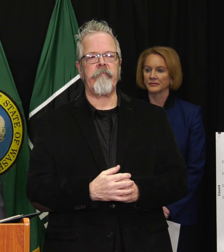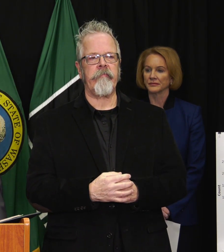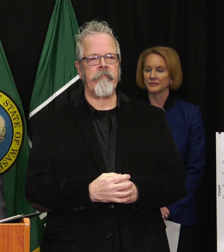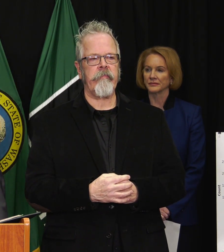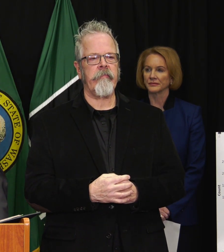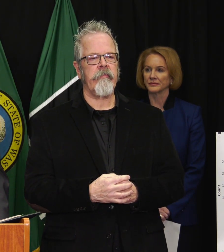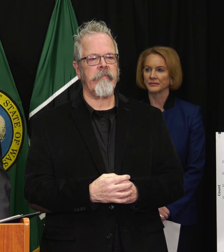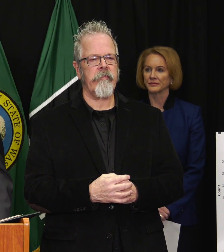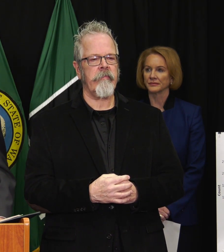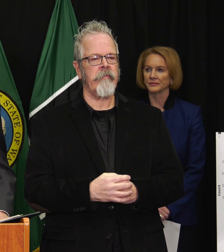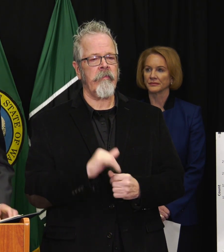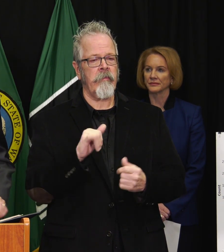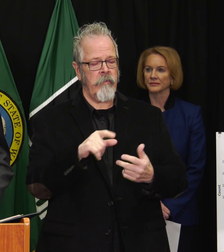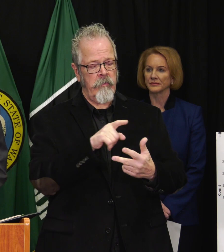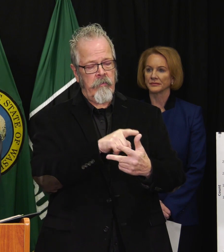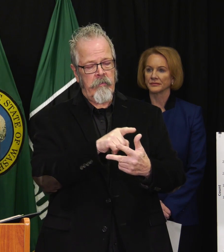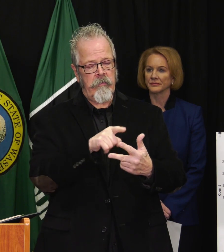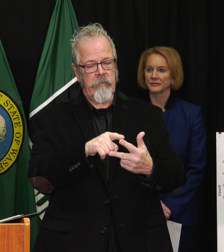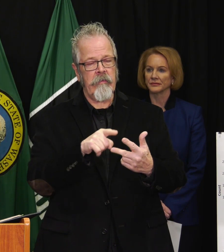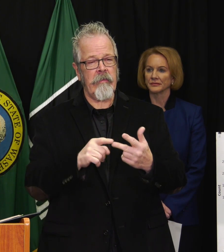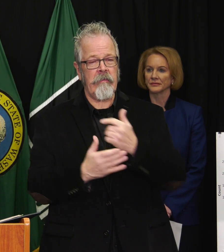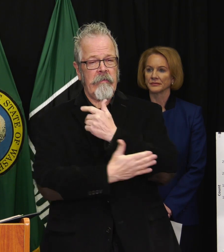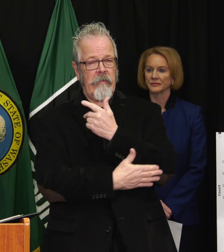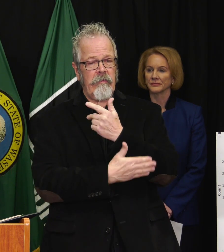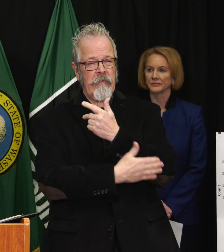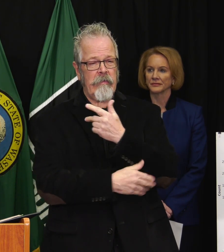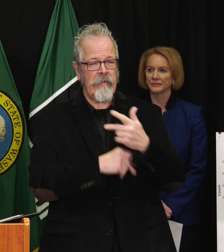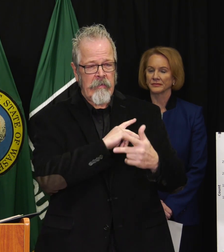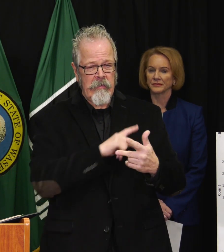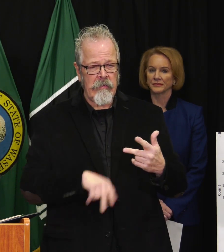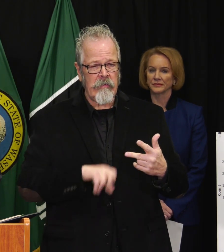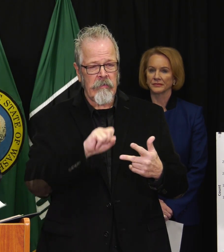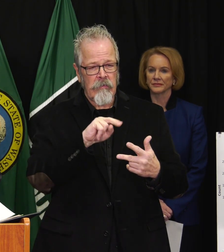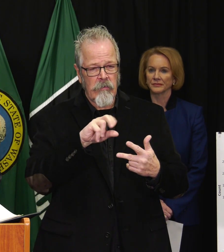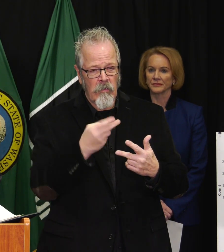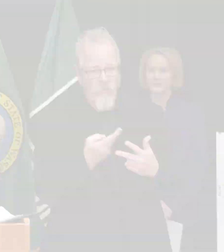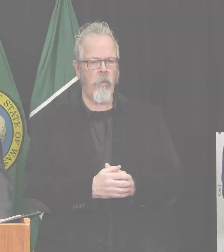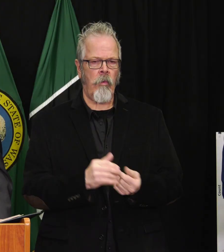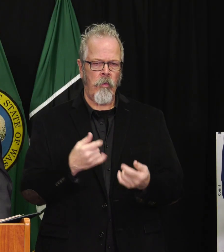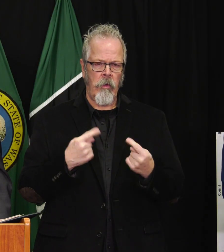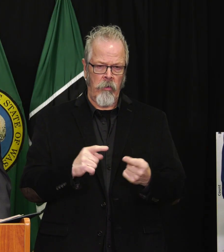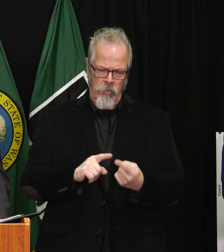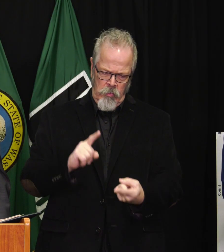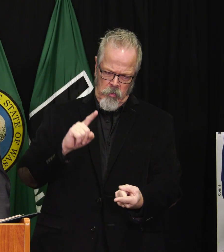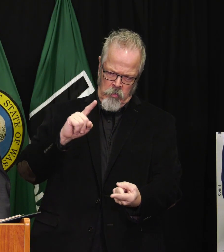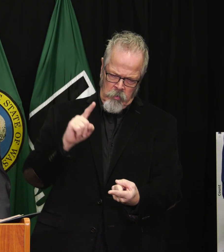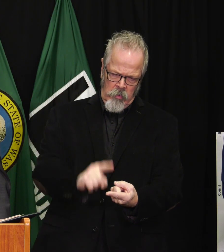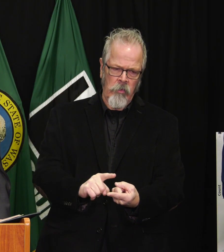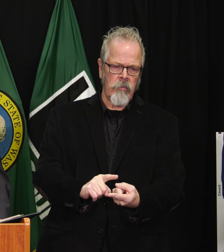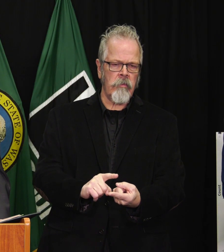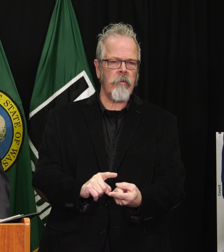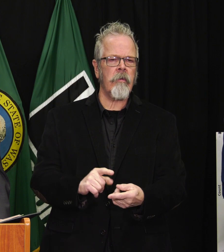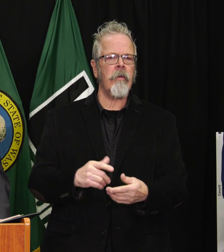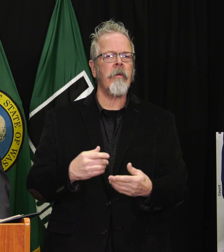It is very highly likely that that will be extended beyond March. There is no magic silver bullet